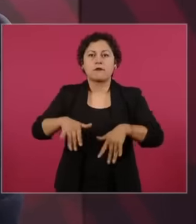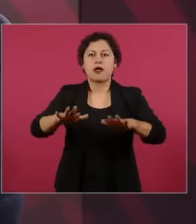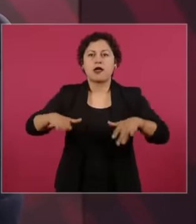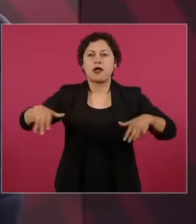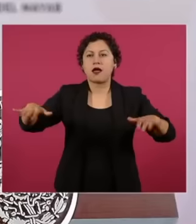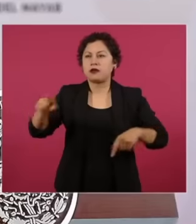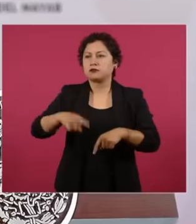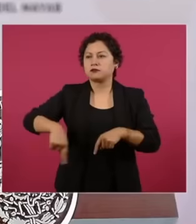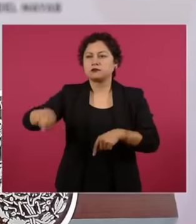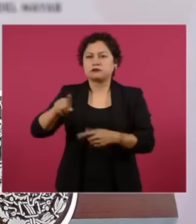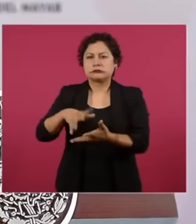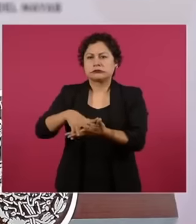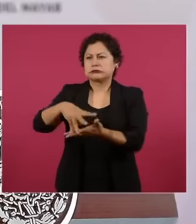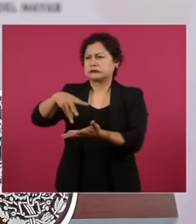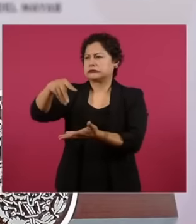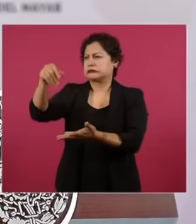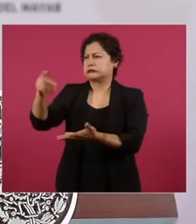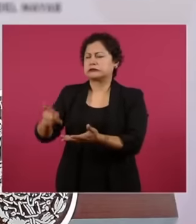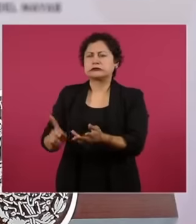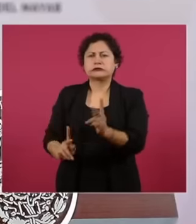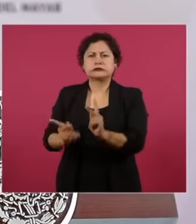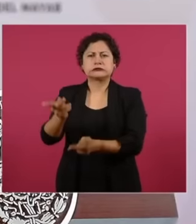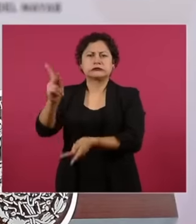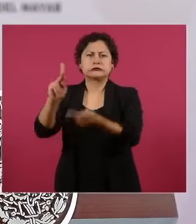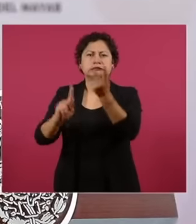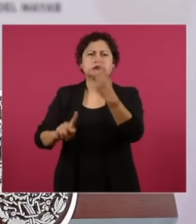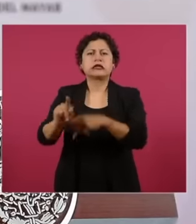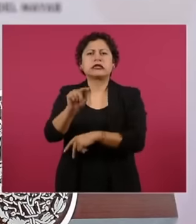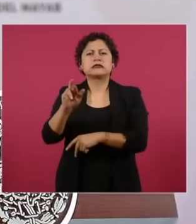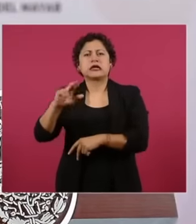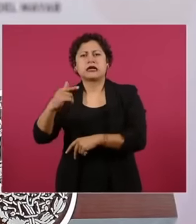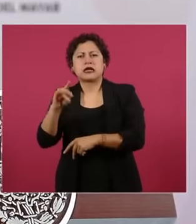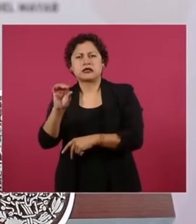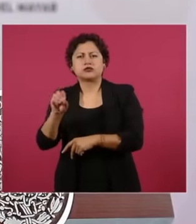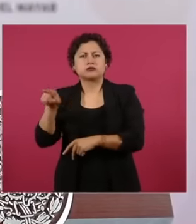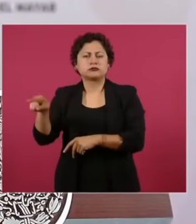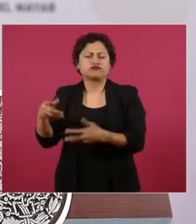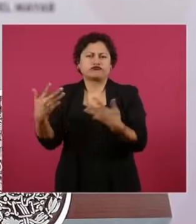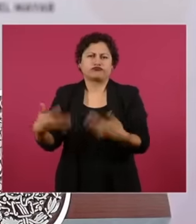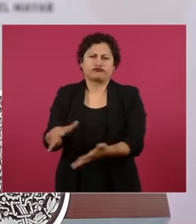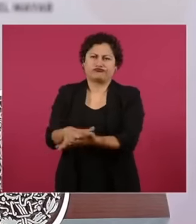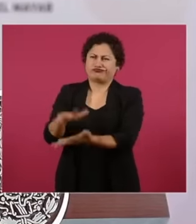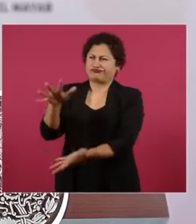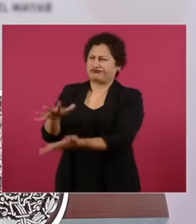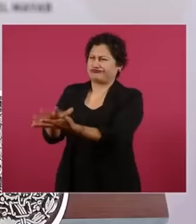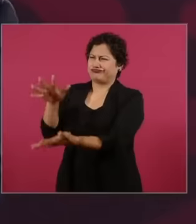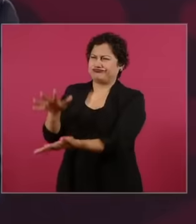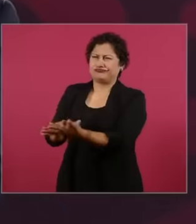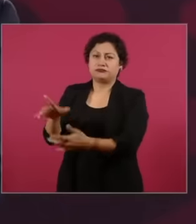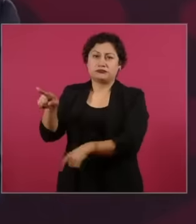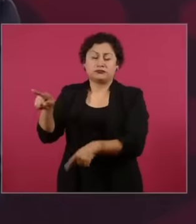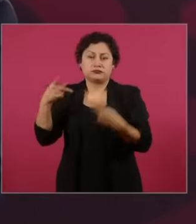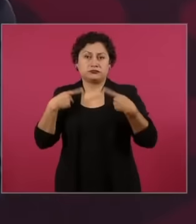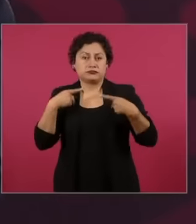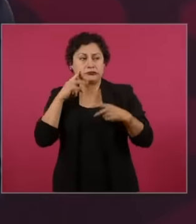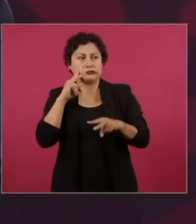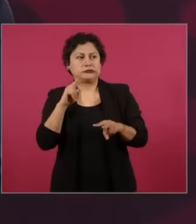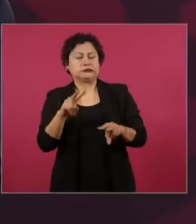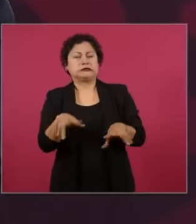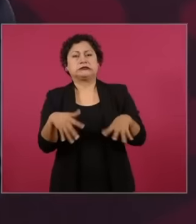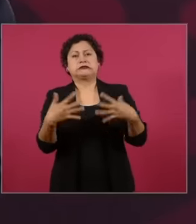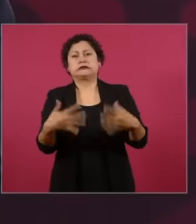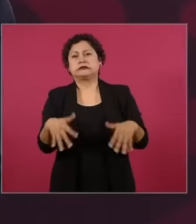and they rented a boat